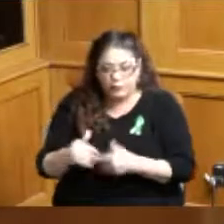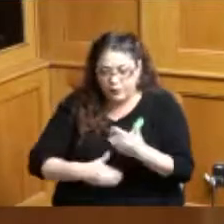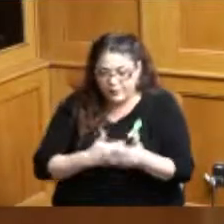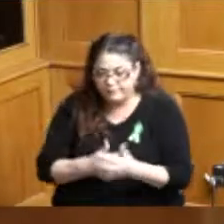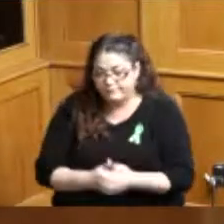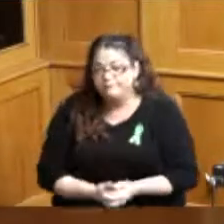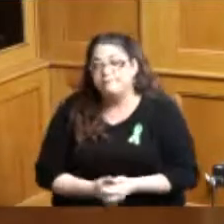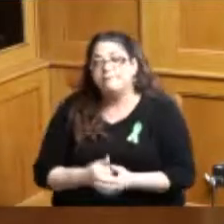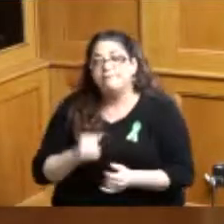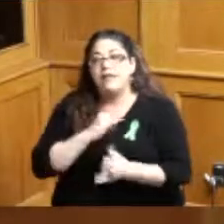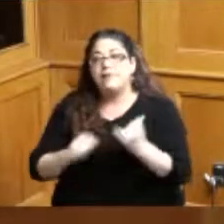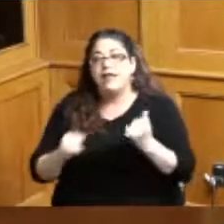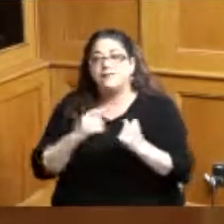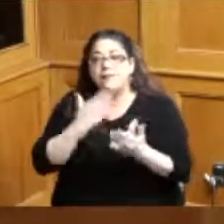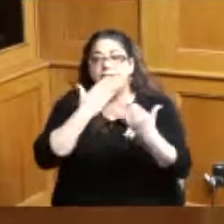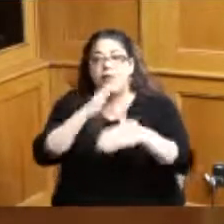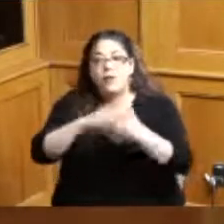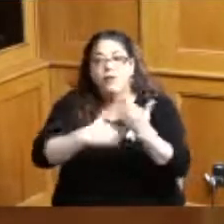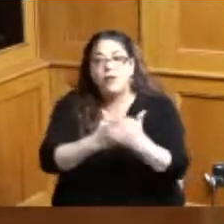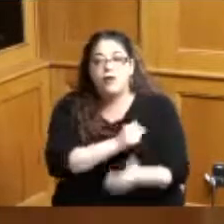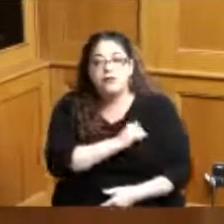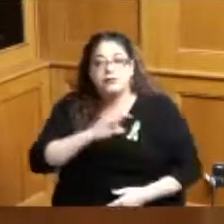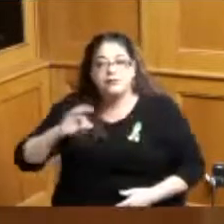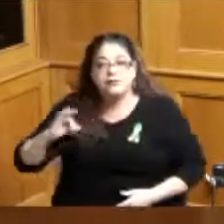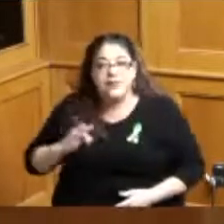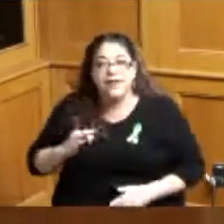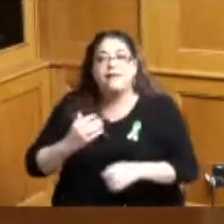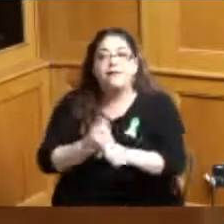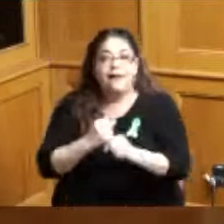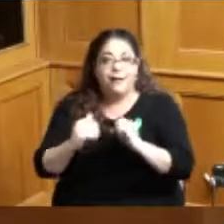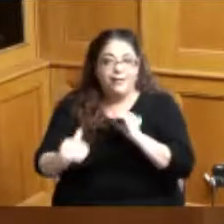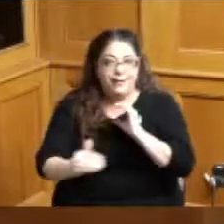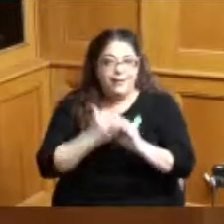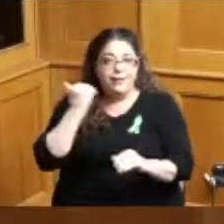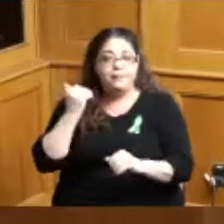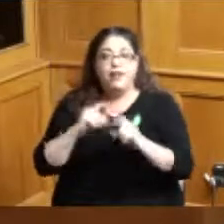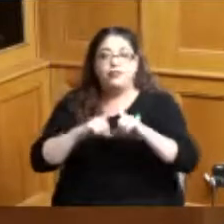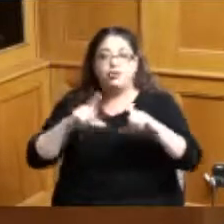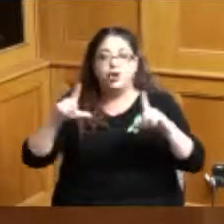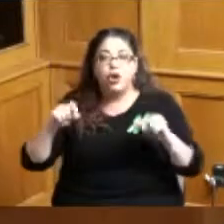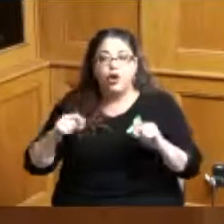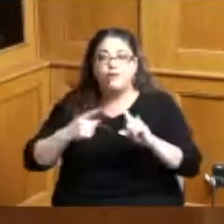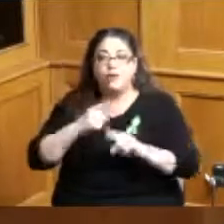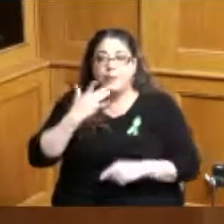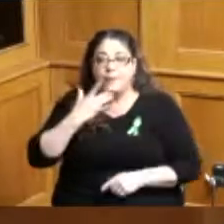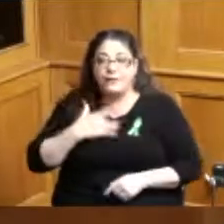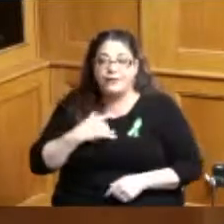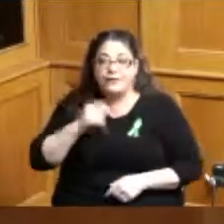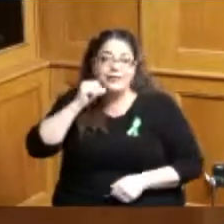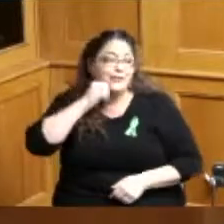thank all staff and and I got some emails and some cards for my birthday which is tomorrow